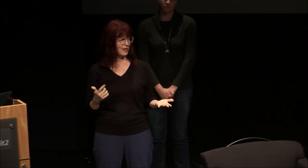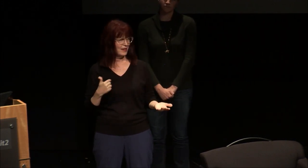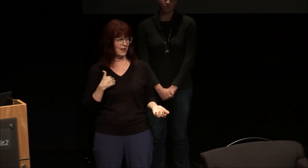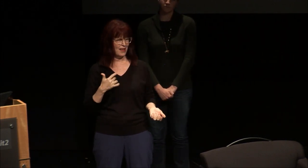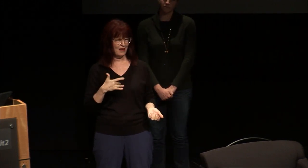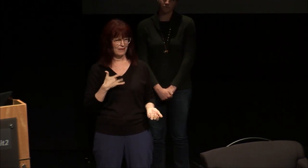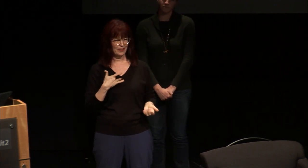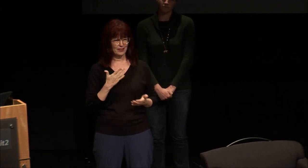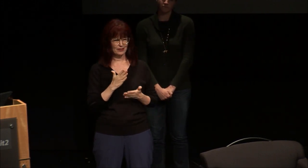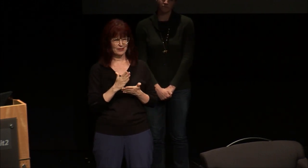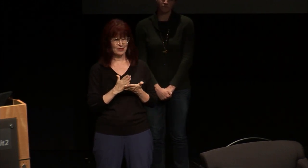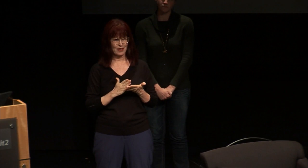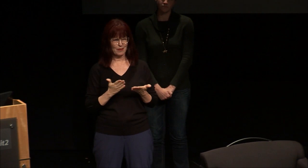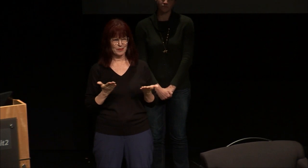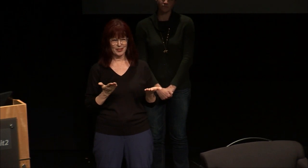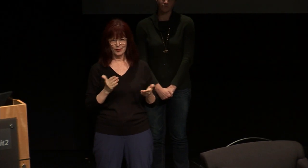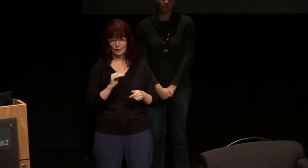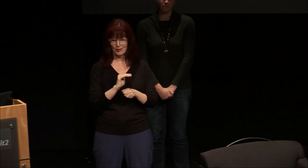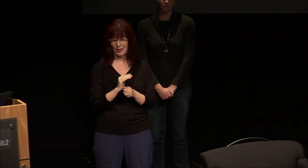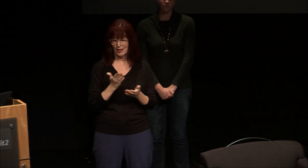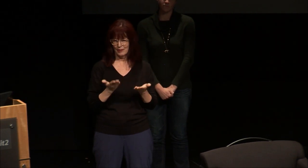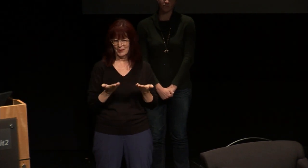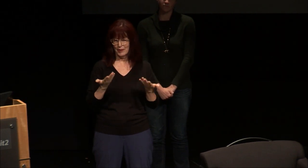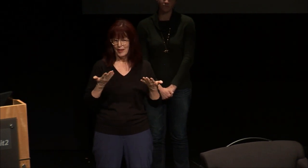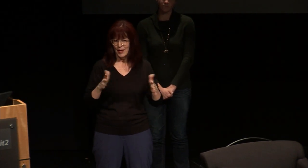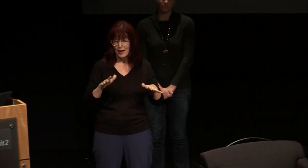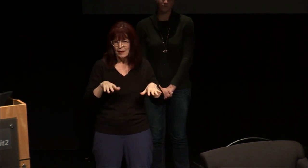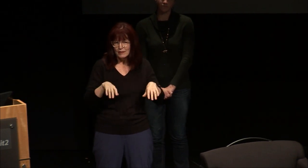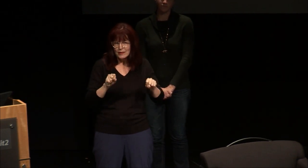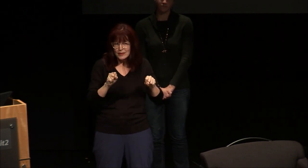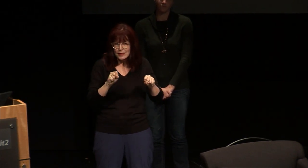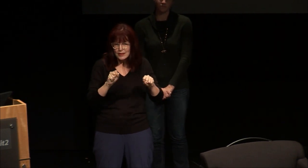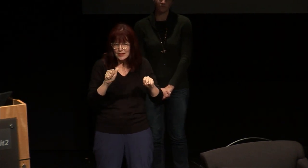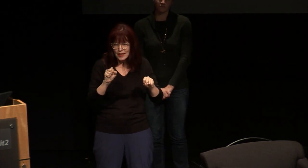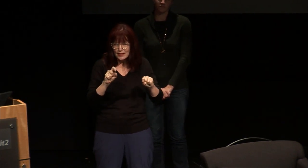and that's a huge number and I bet there are some in the audience who have